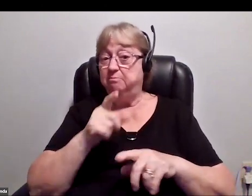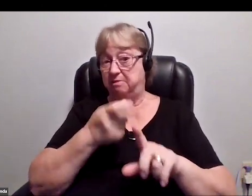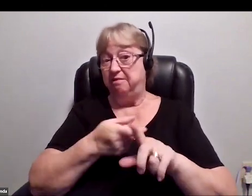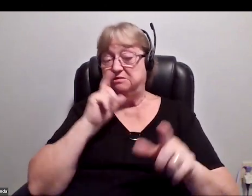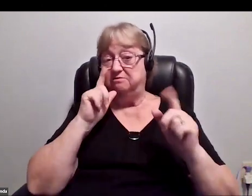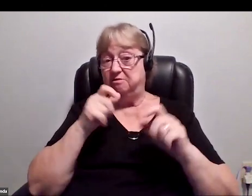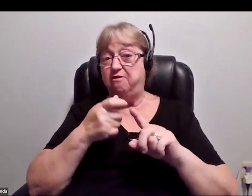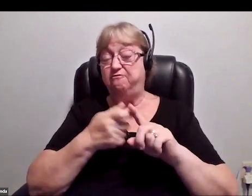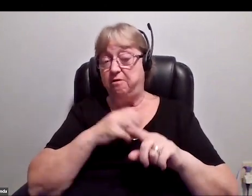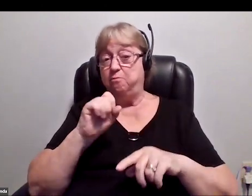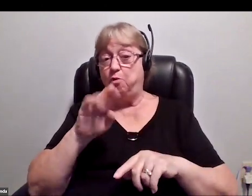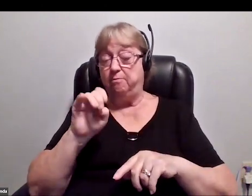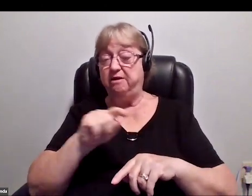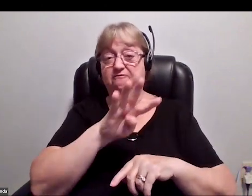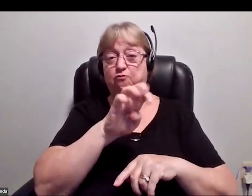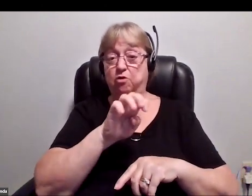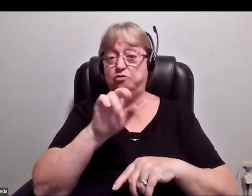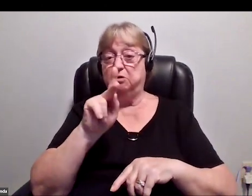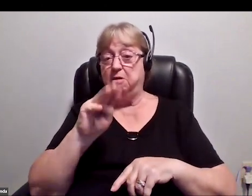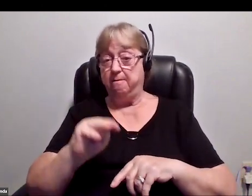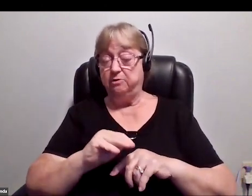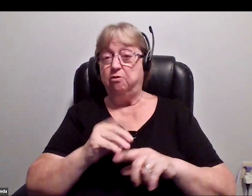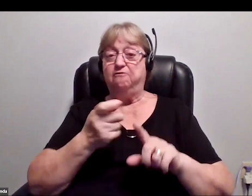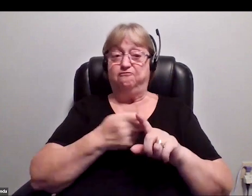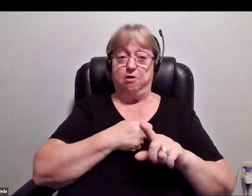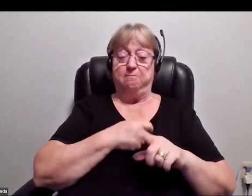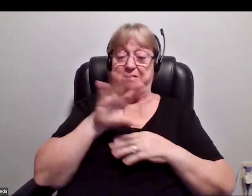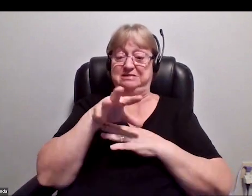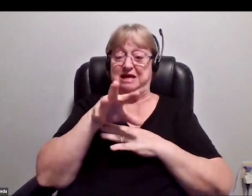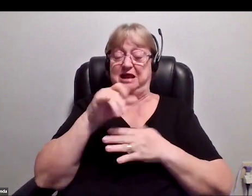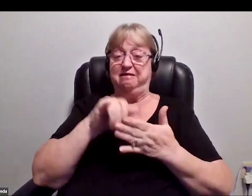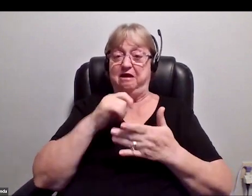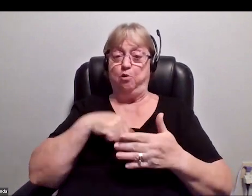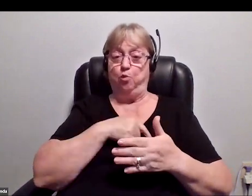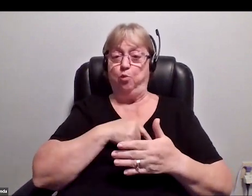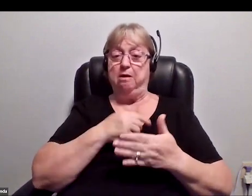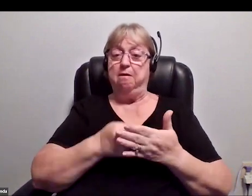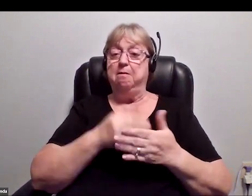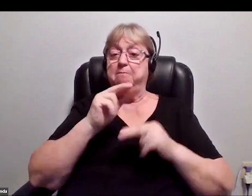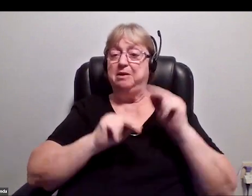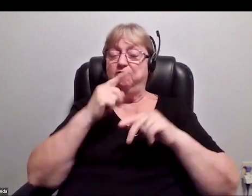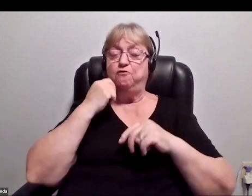400-kilometer orbit, from a satellite that we built for $5,000, which, at the time,